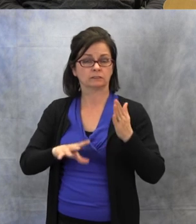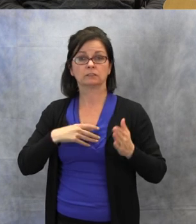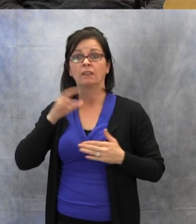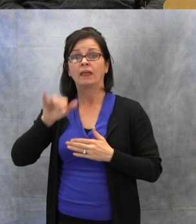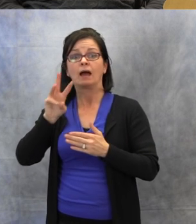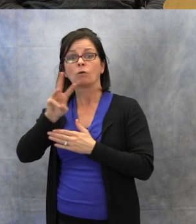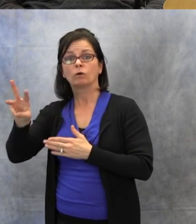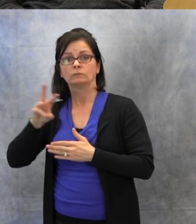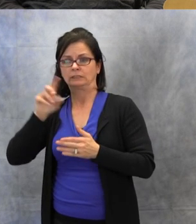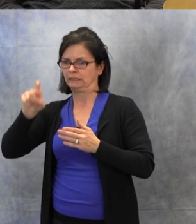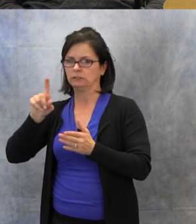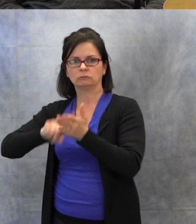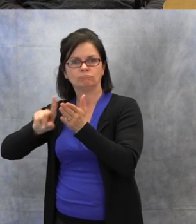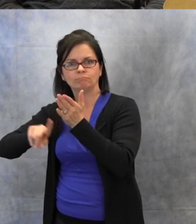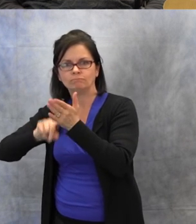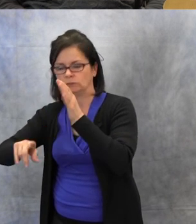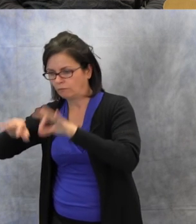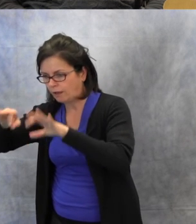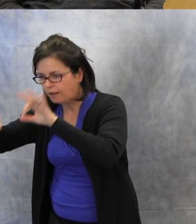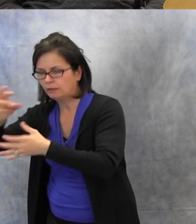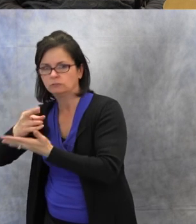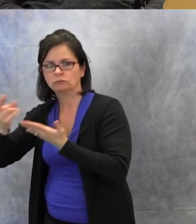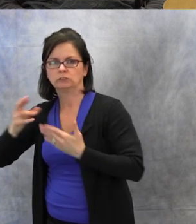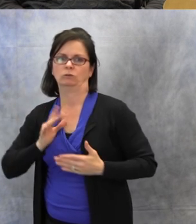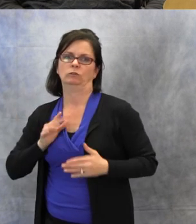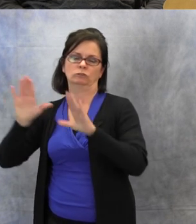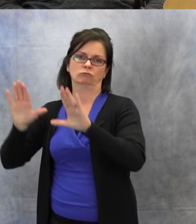Another great resource, that is on this very same